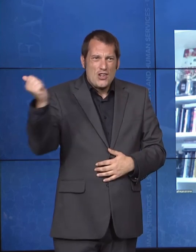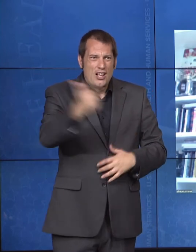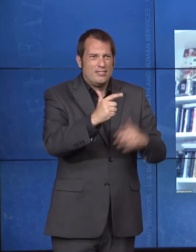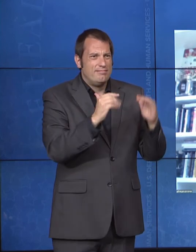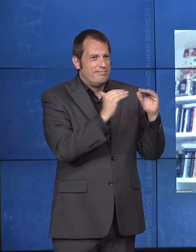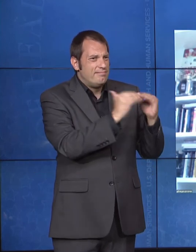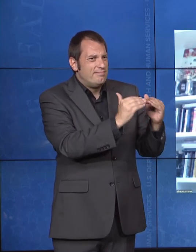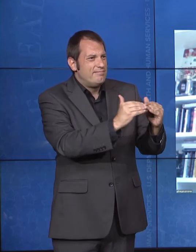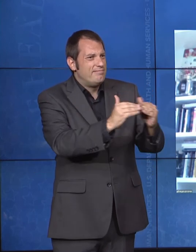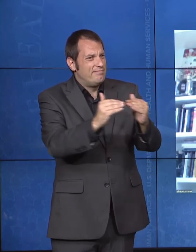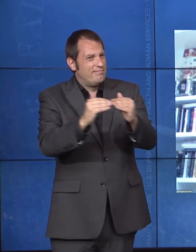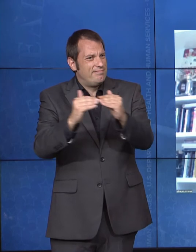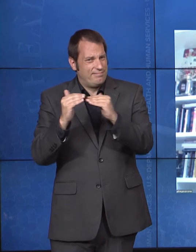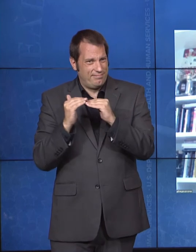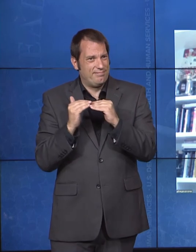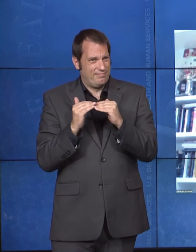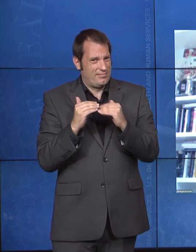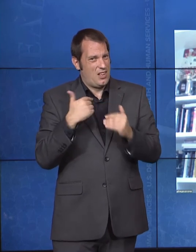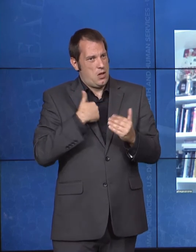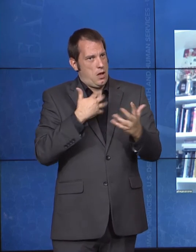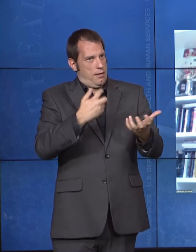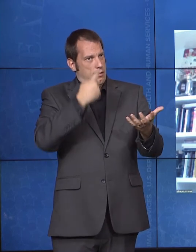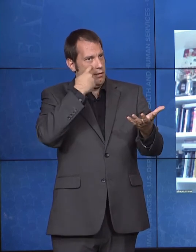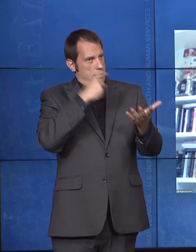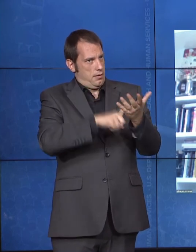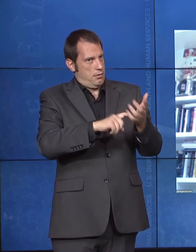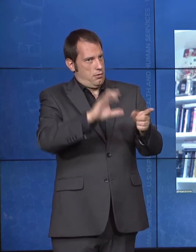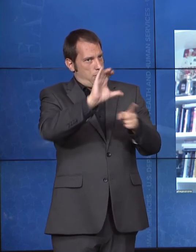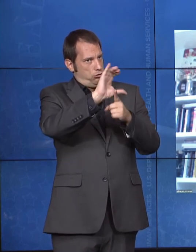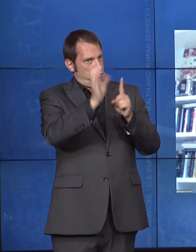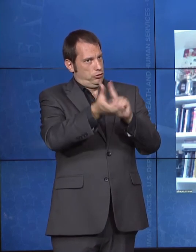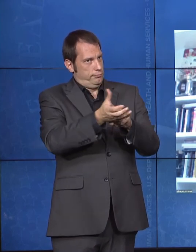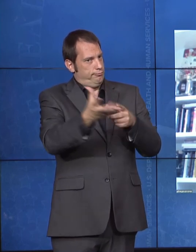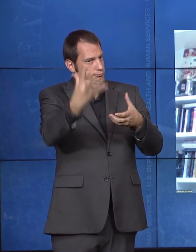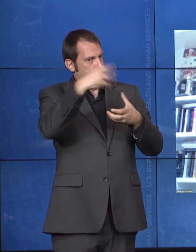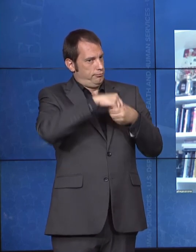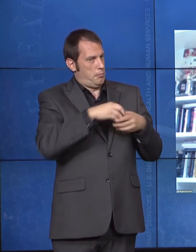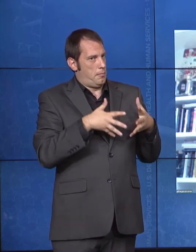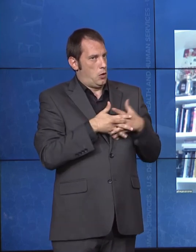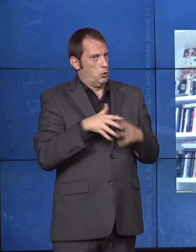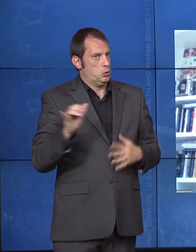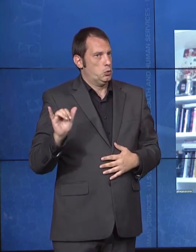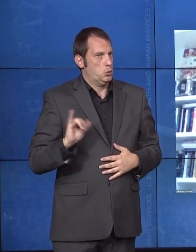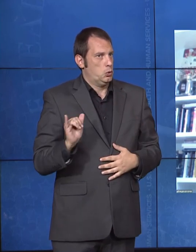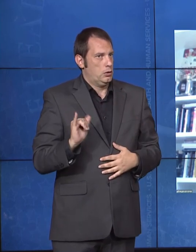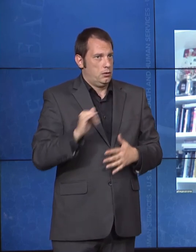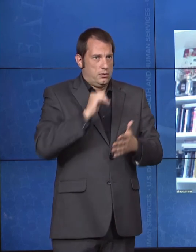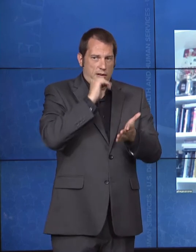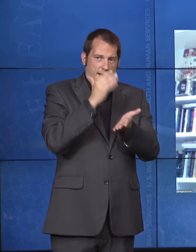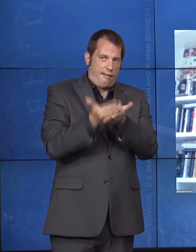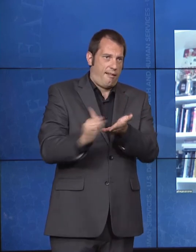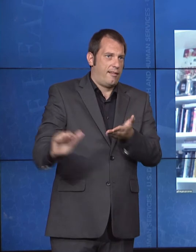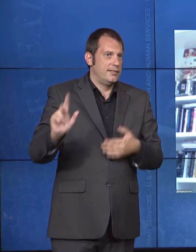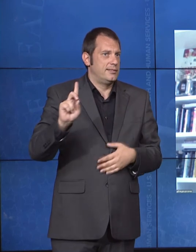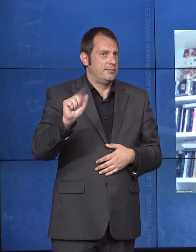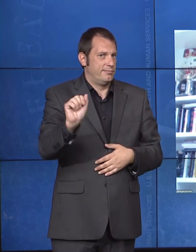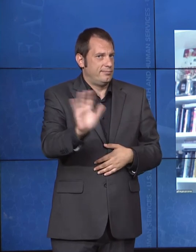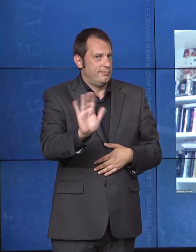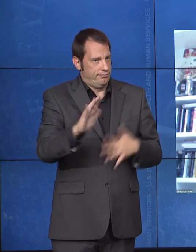change in America as well. We're a long way from truly, truly valuing every single person